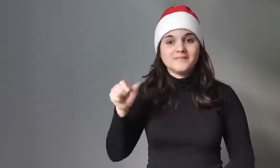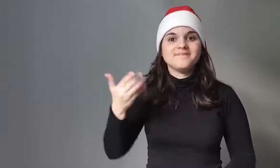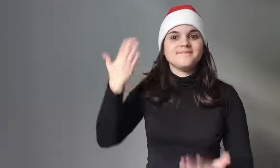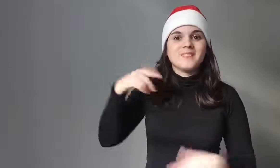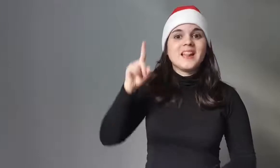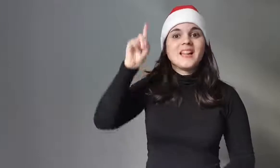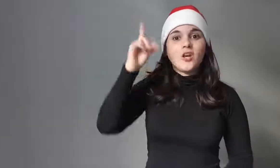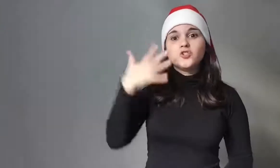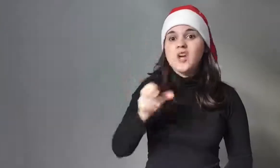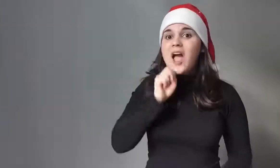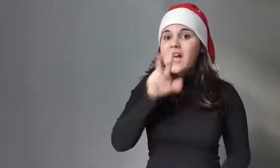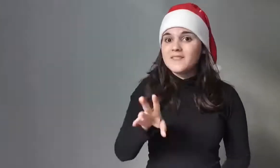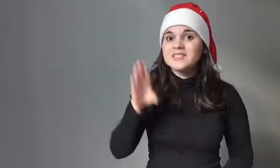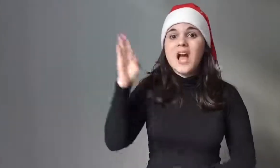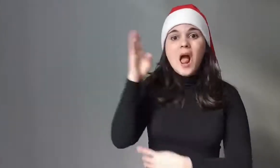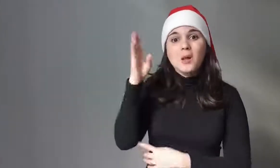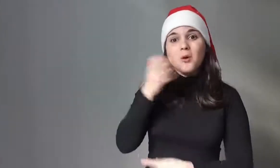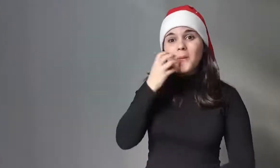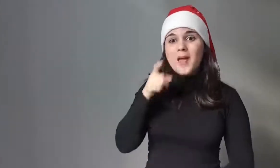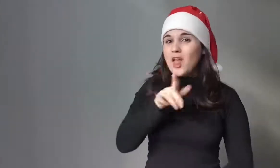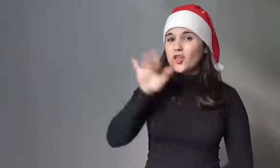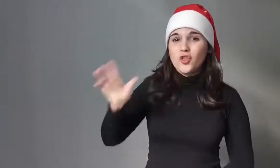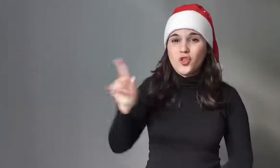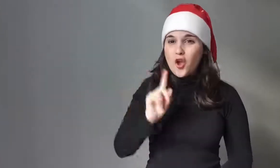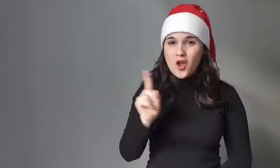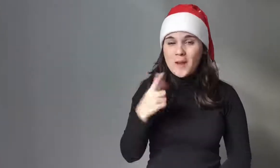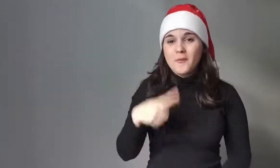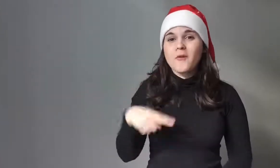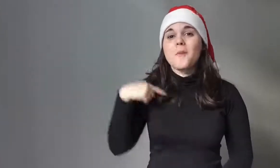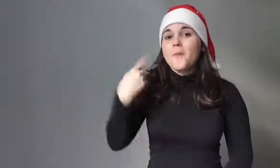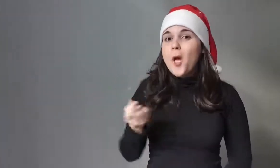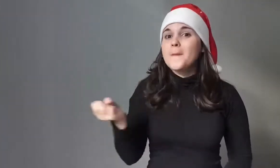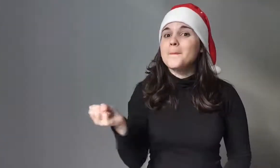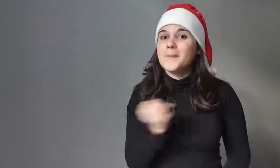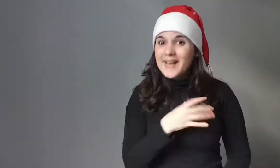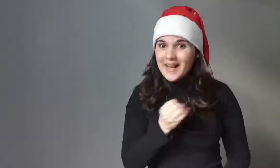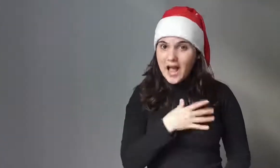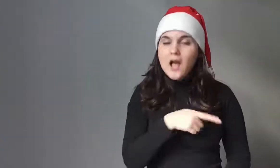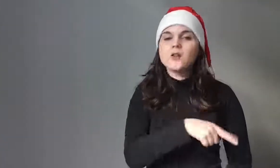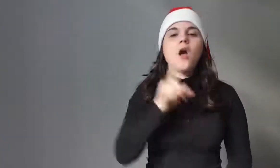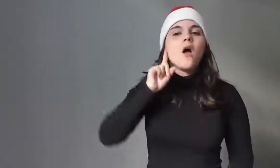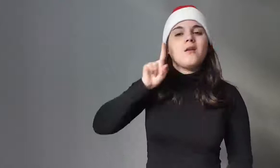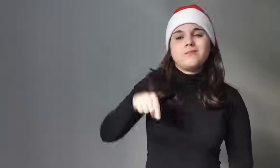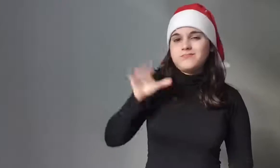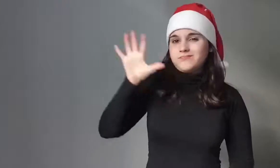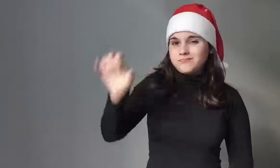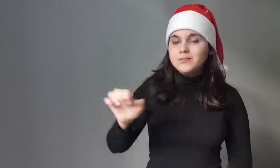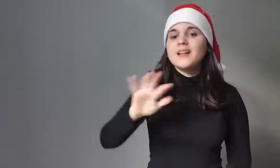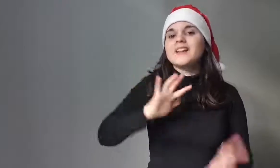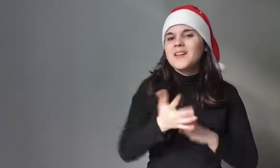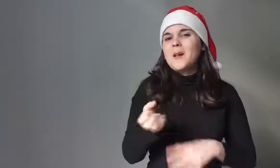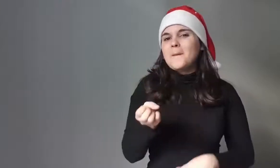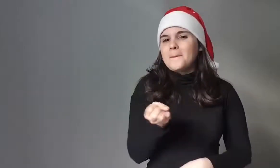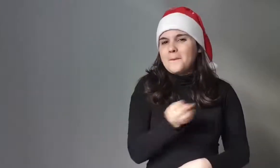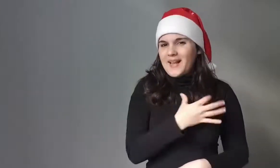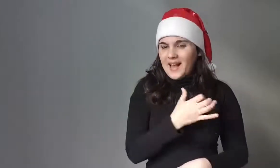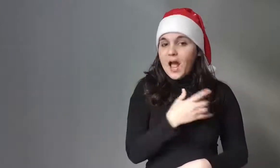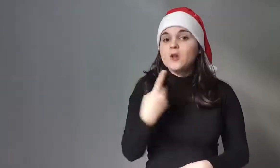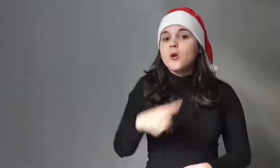when God forbade them to take the apple from the tree because they would then sin but they disobeyed.